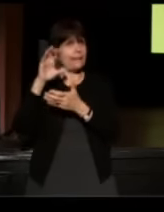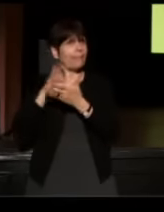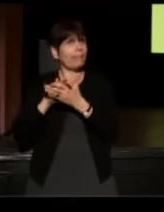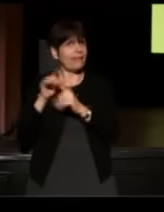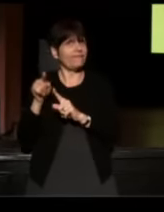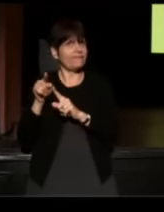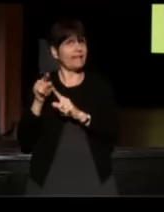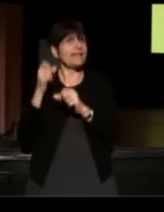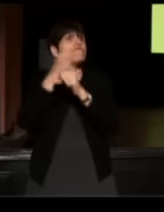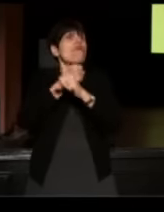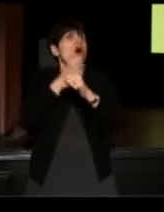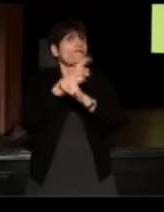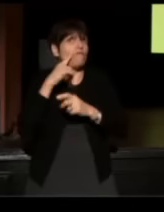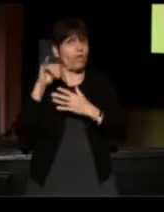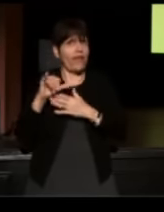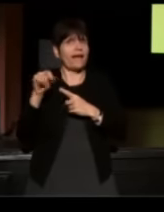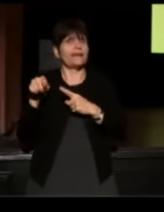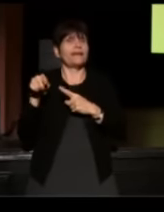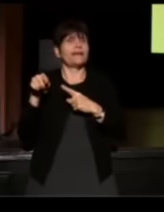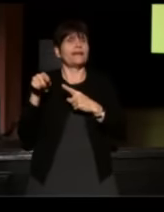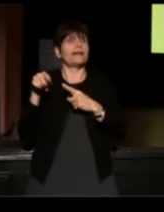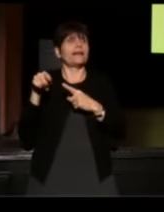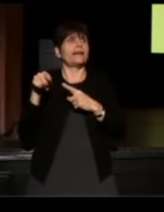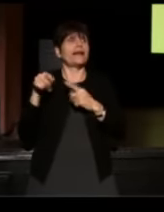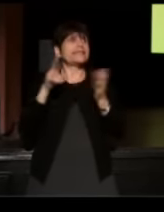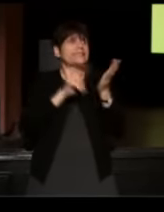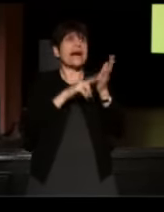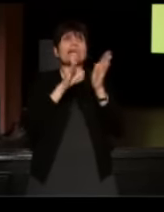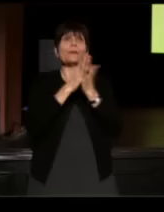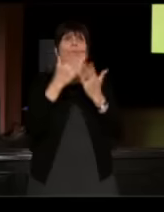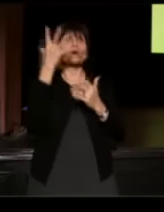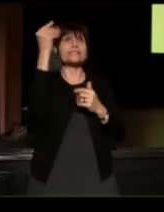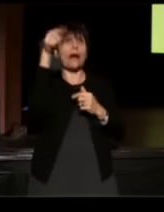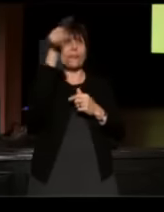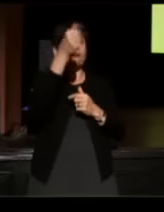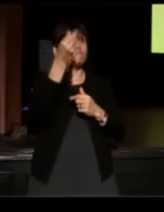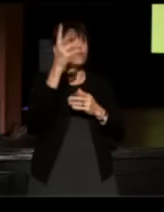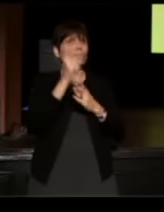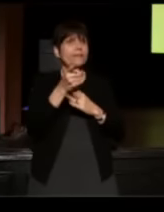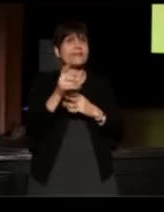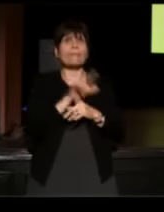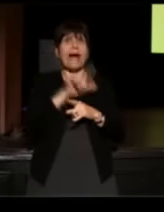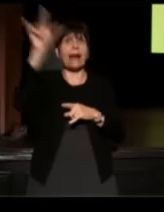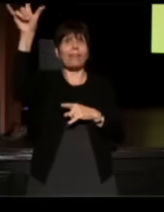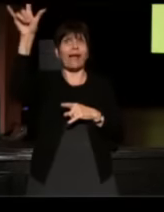and then I'm going to be signing books out there for a few minutes and back on a plane,